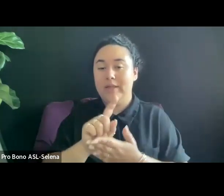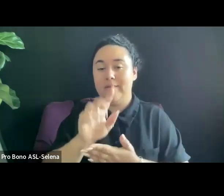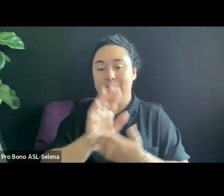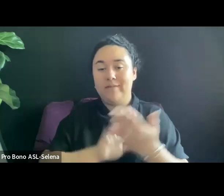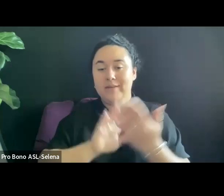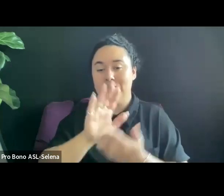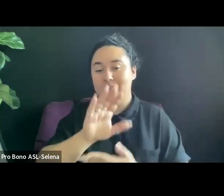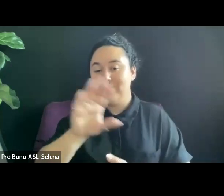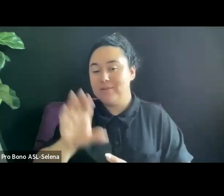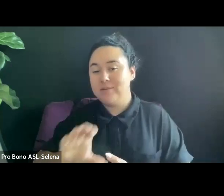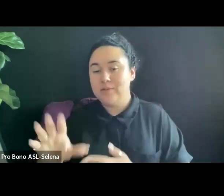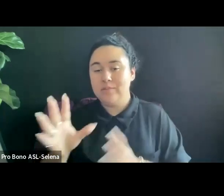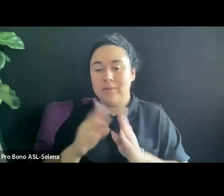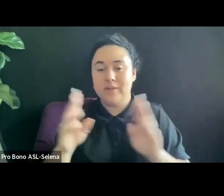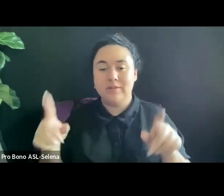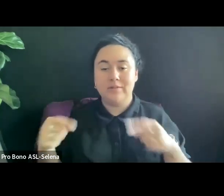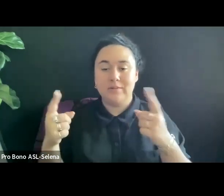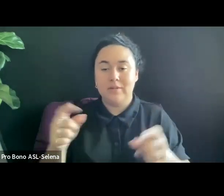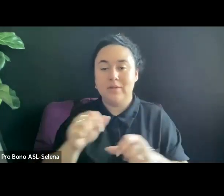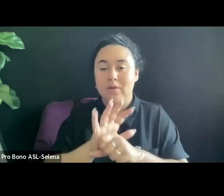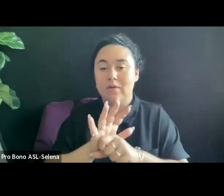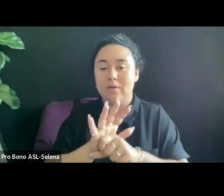ACTIVELY ALLOWS PEOPLE TO SHARE THEIR WORK.